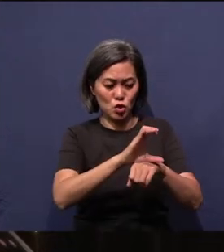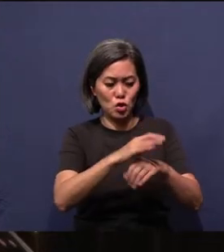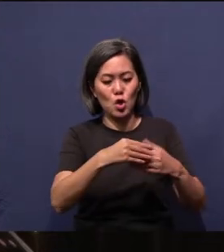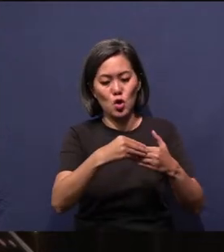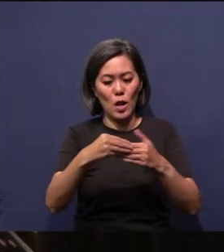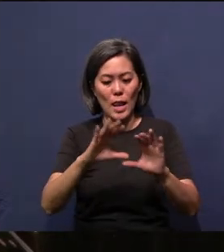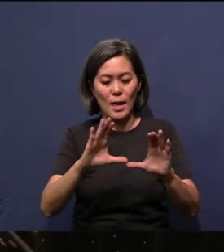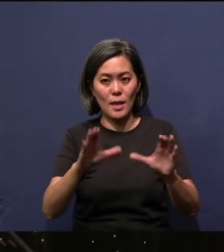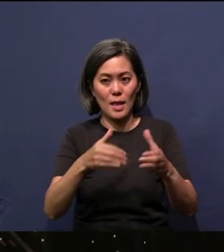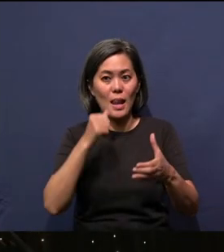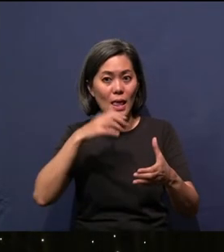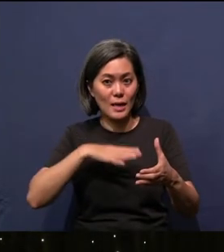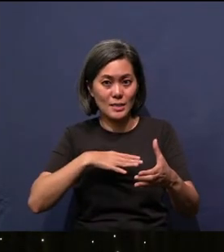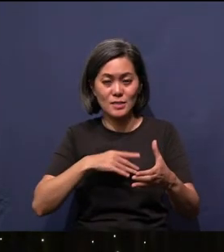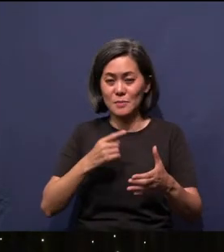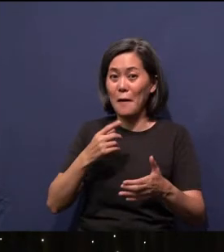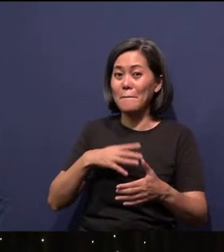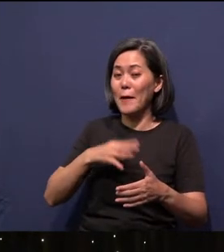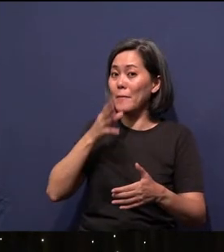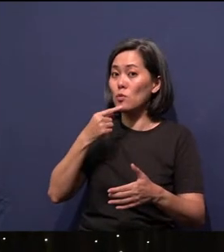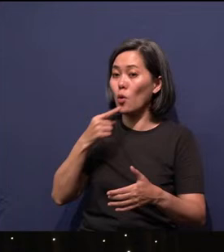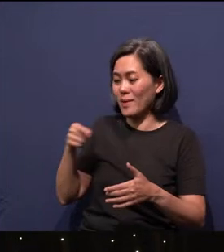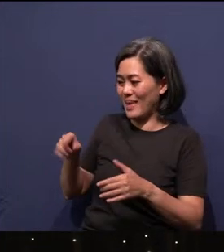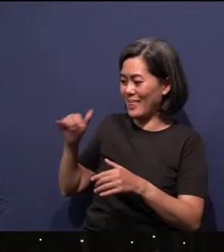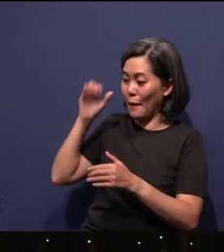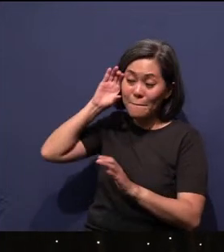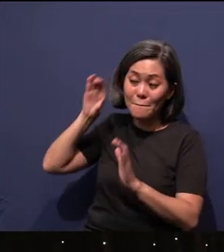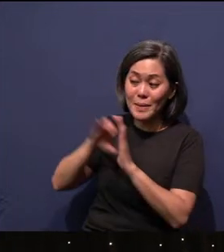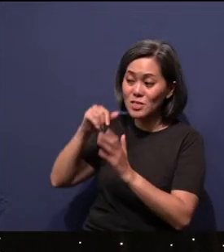ladies from Katong, where she would read in Dutch.